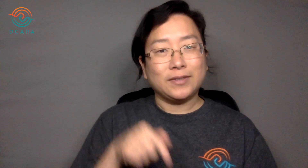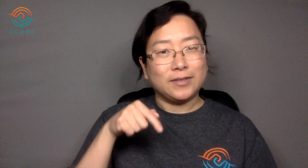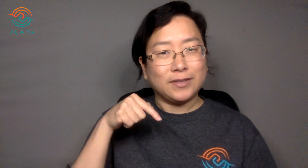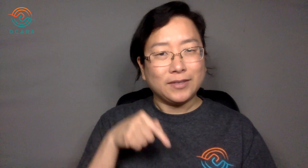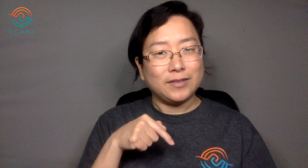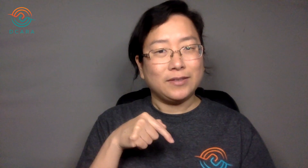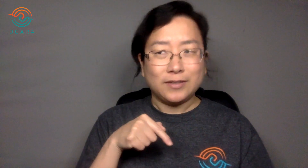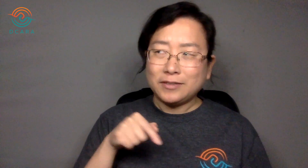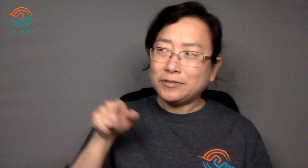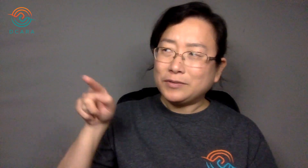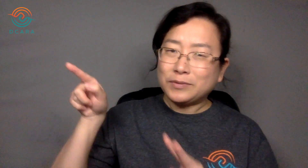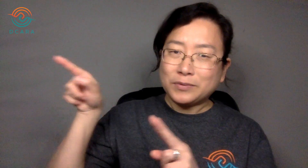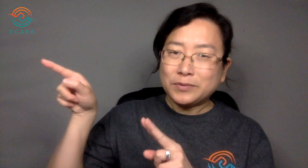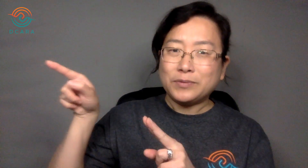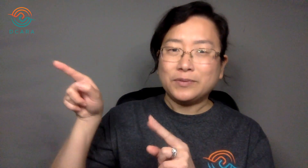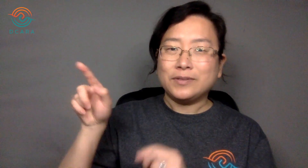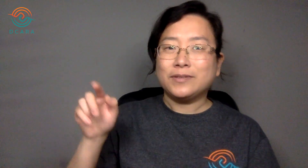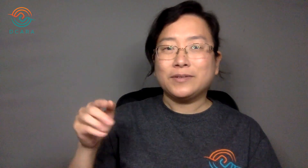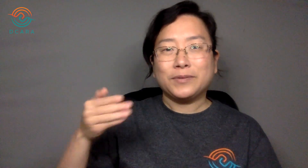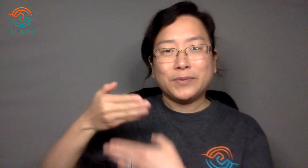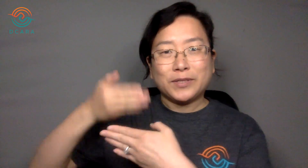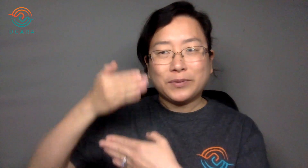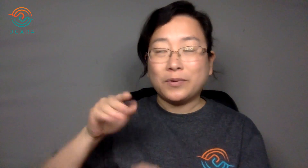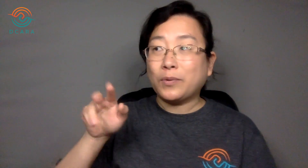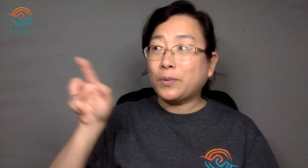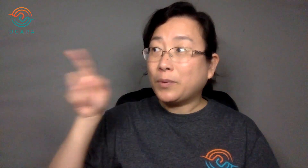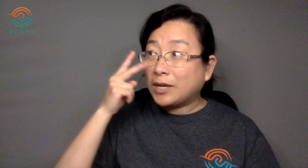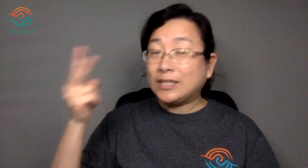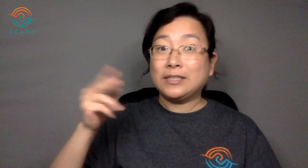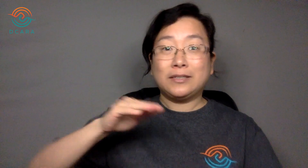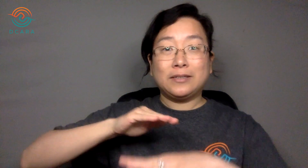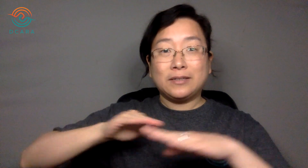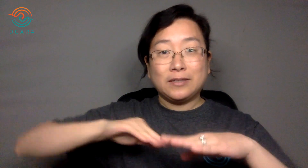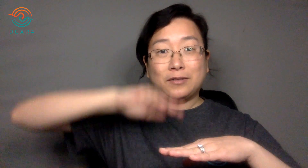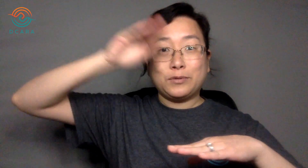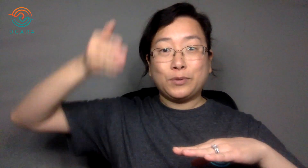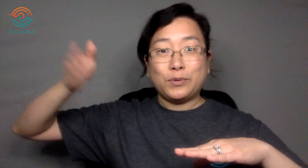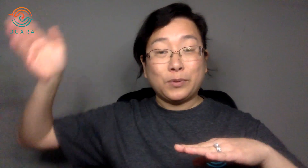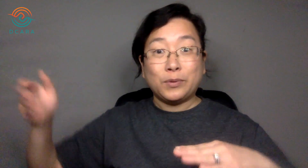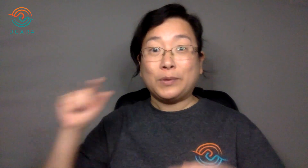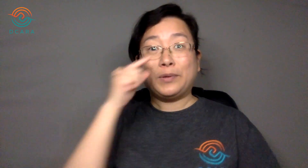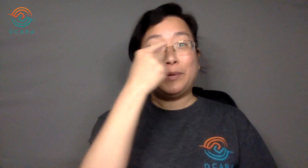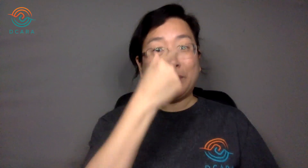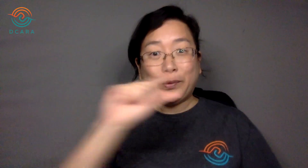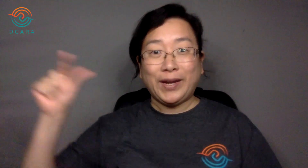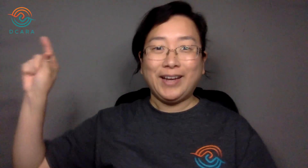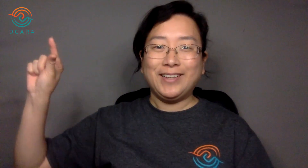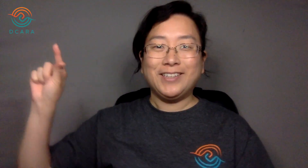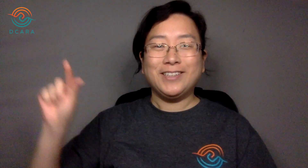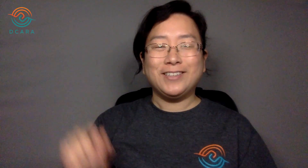(Looking at a window) The hills are so green.